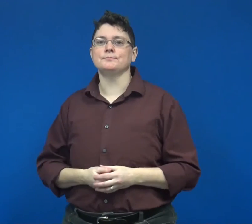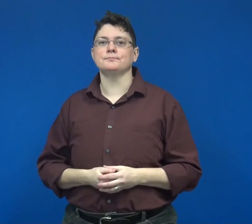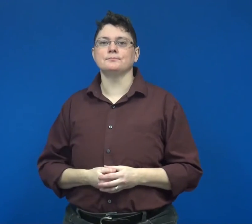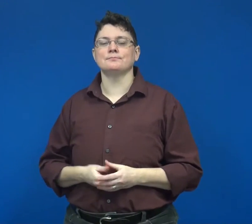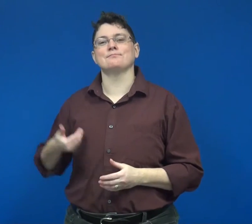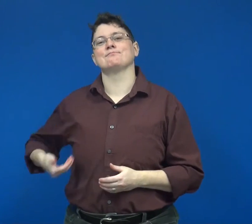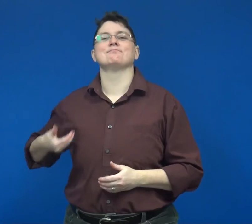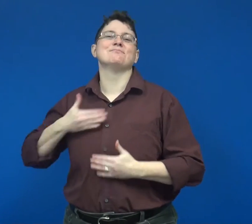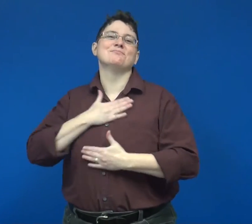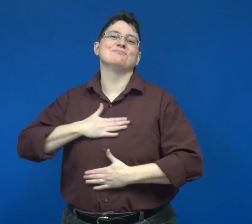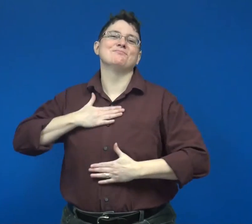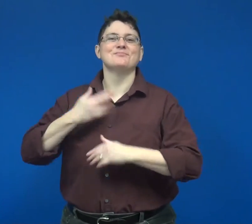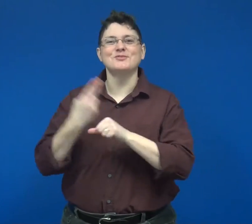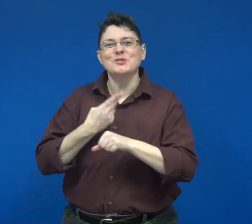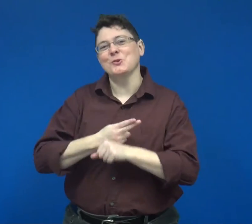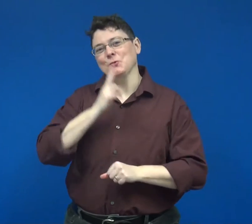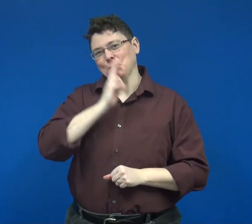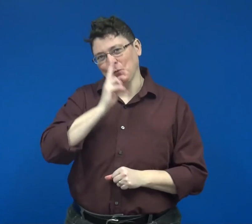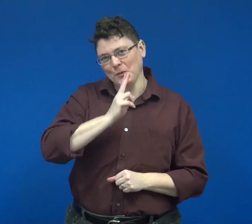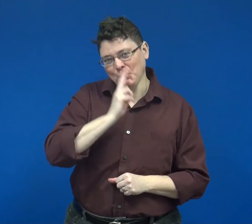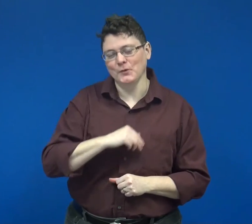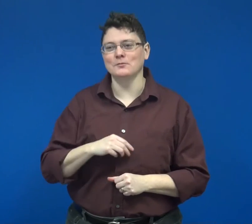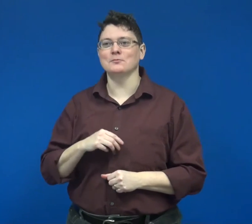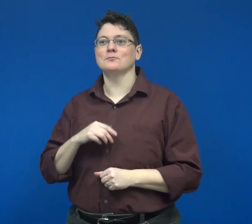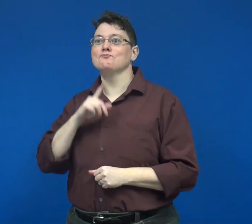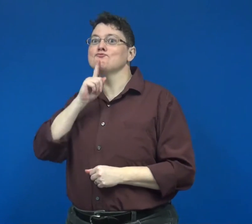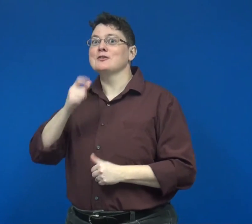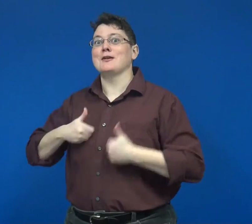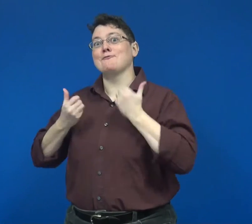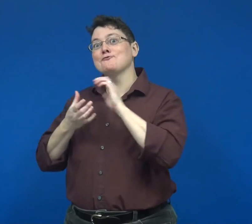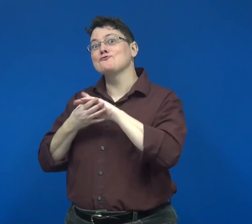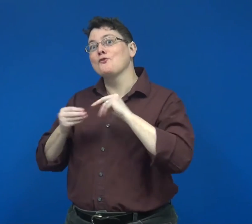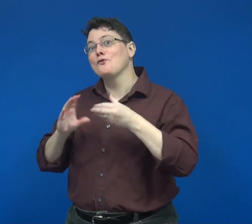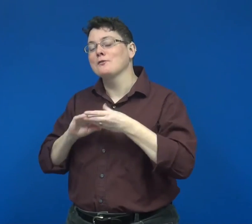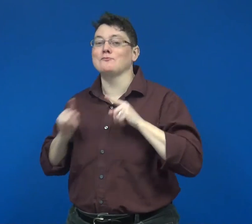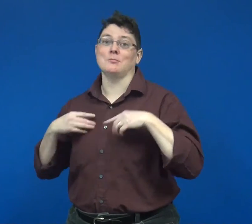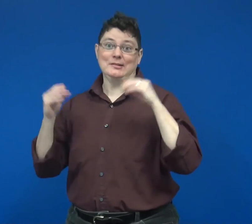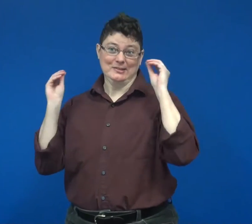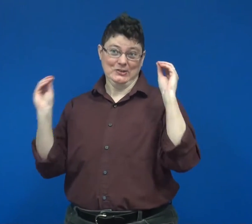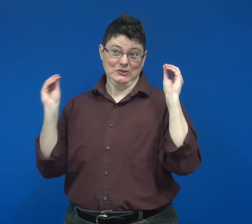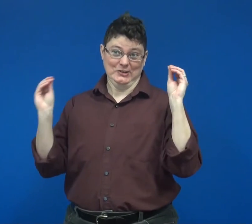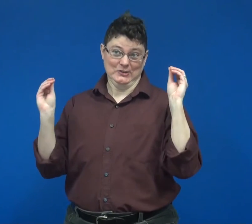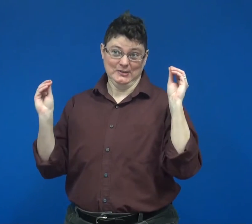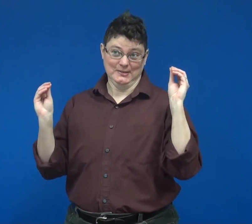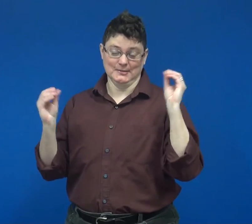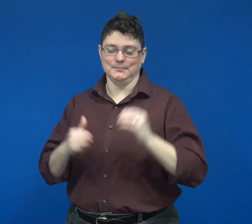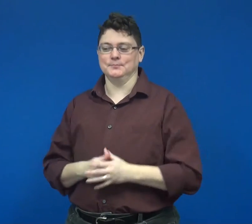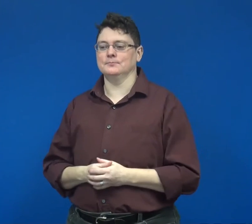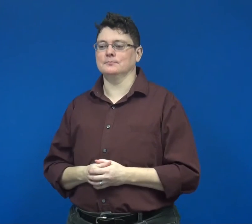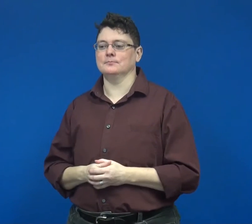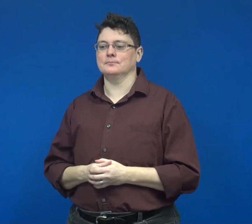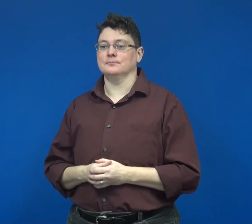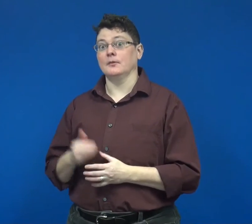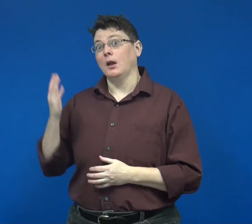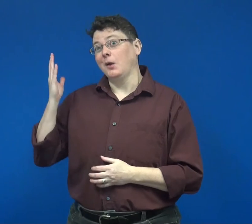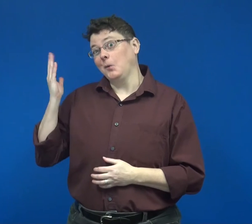I enjoy employing humor and real-life stories in my teaching.